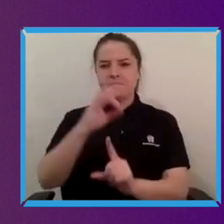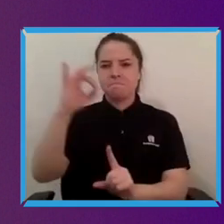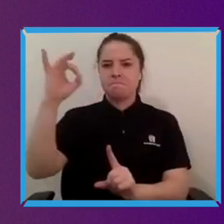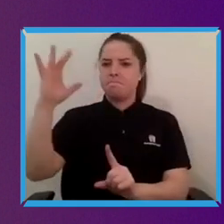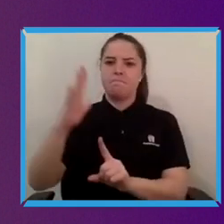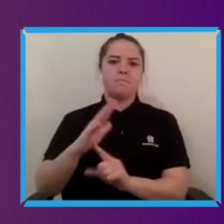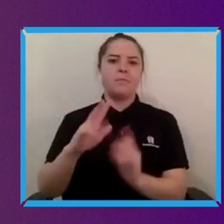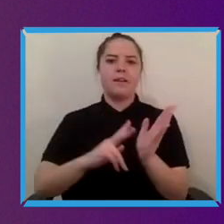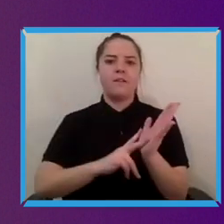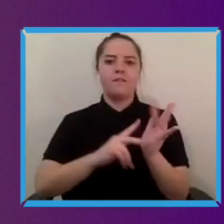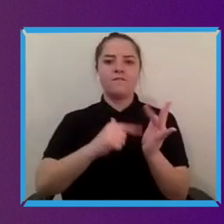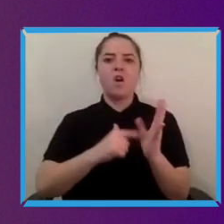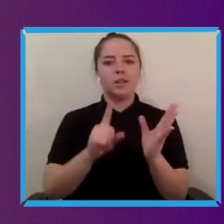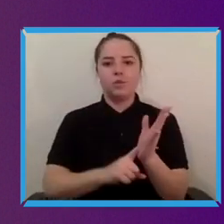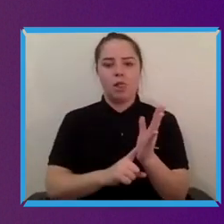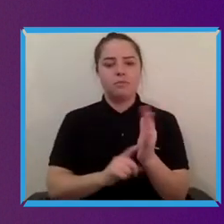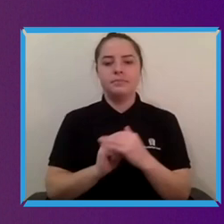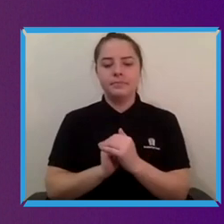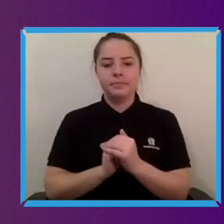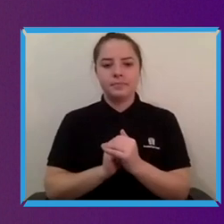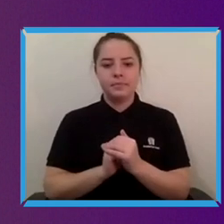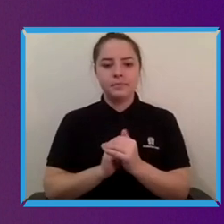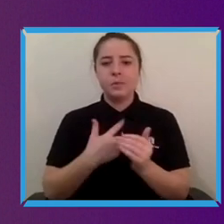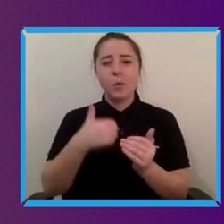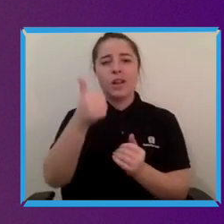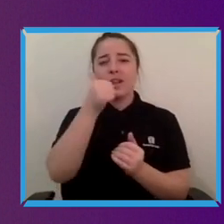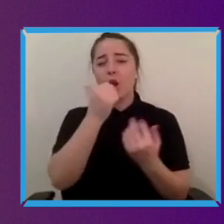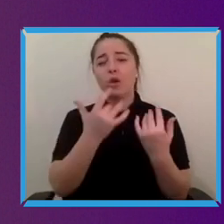We do know that there is so much more work to be done